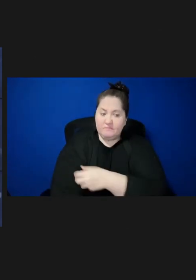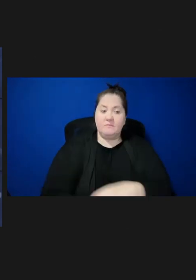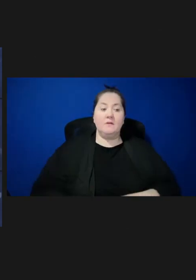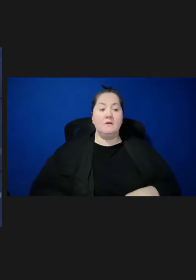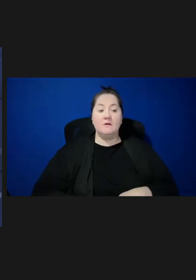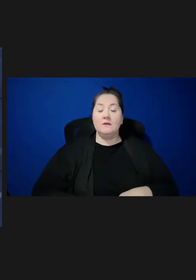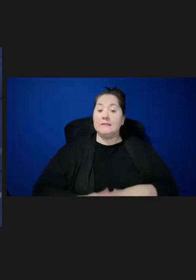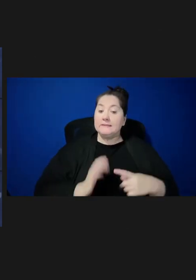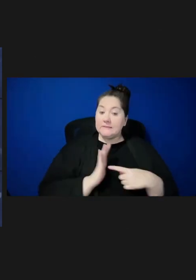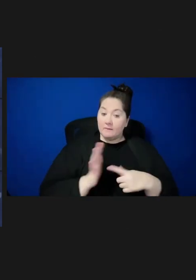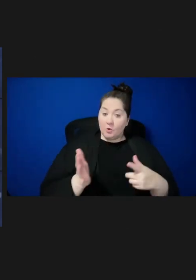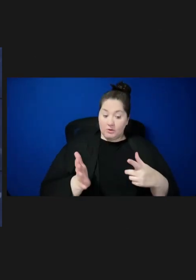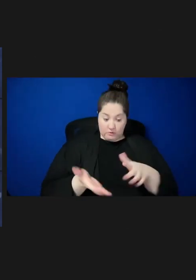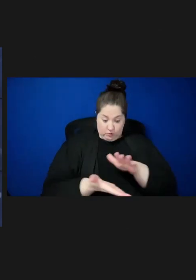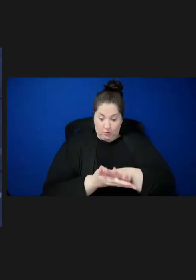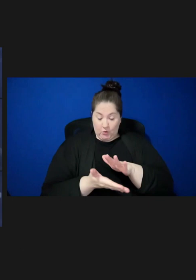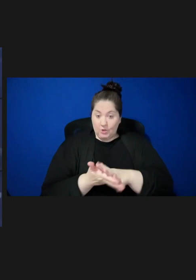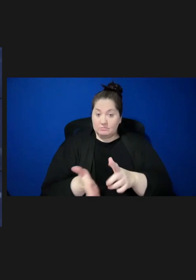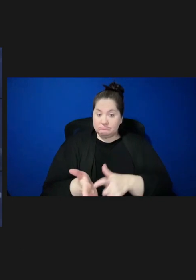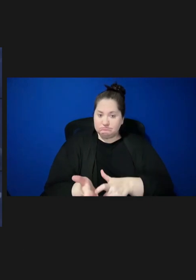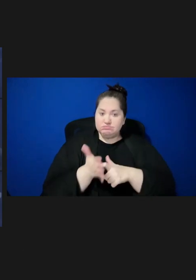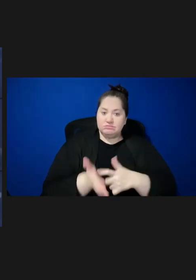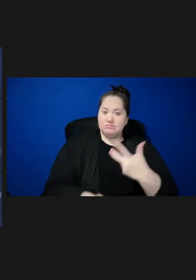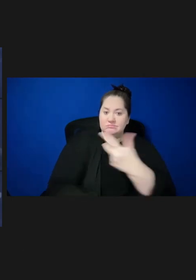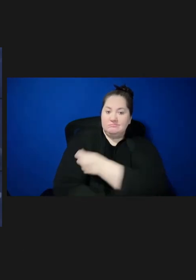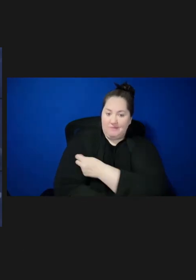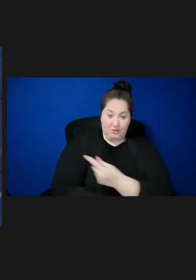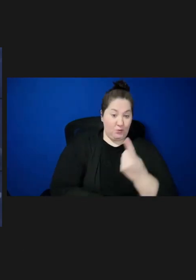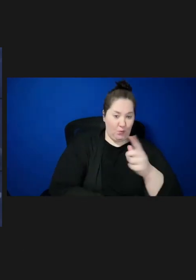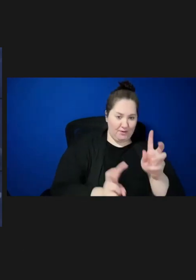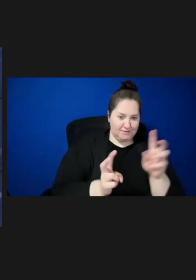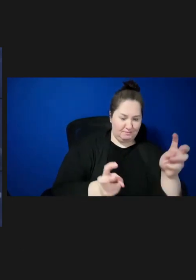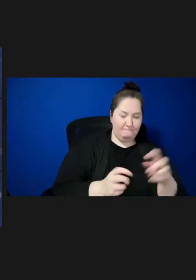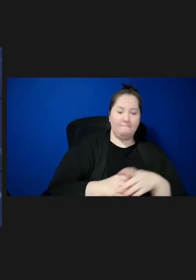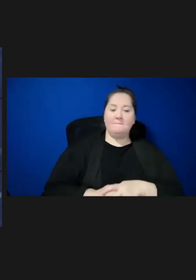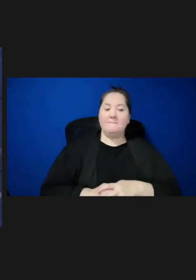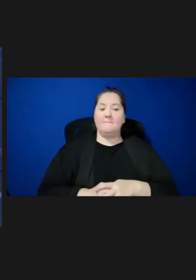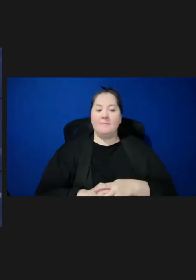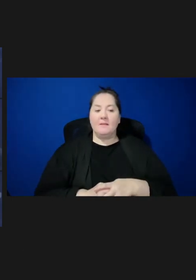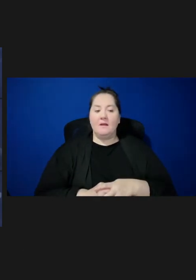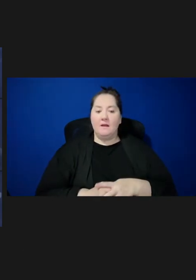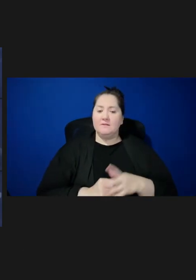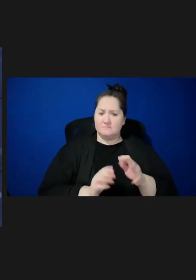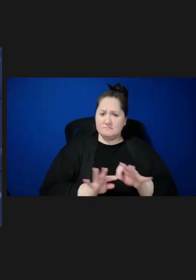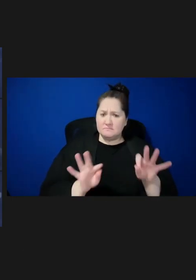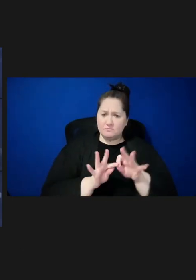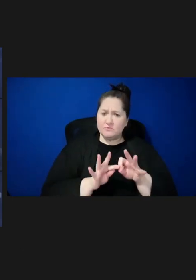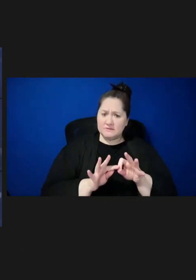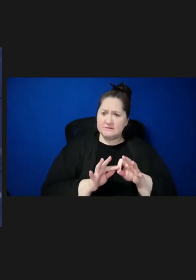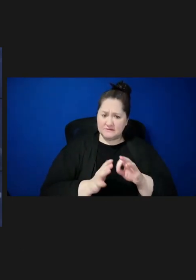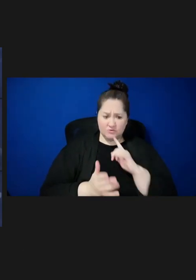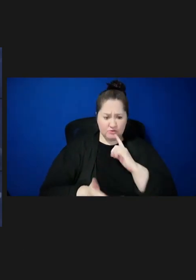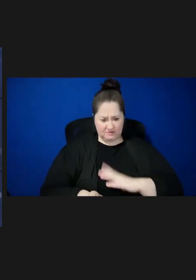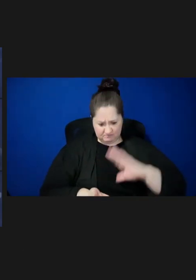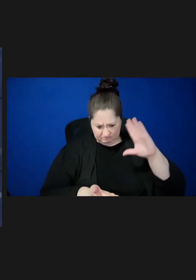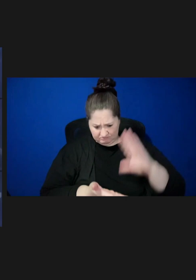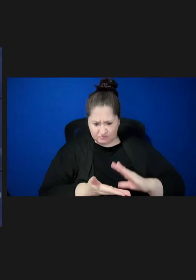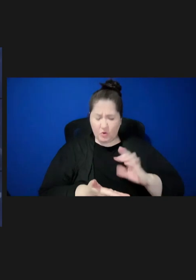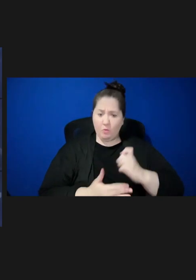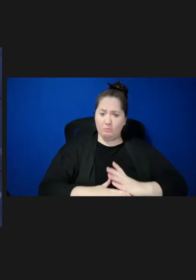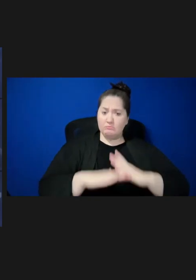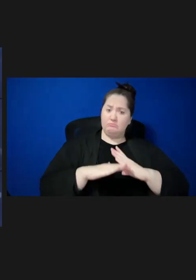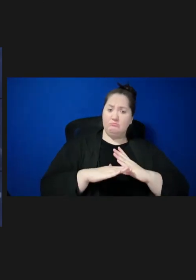for kids in school, a topic on your agenda is key to reducing preventable illnesses. Other